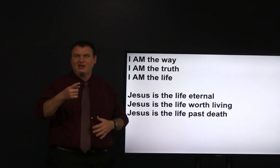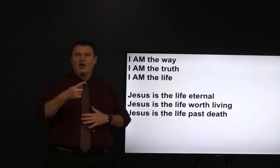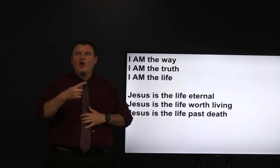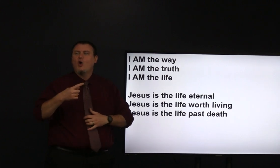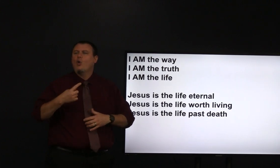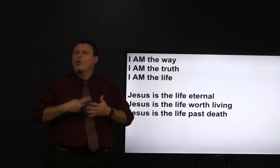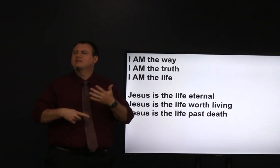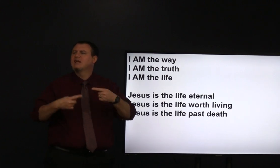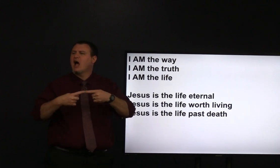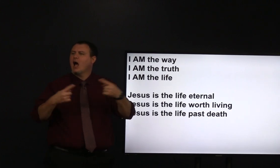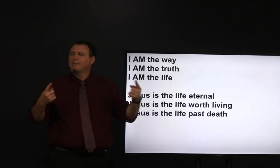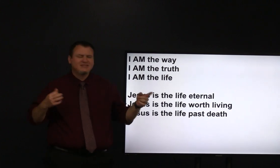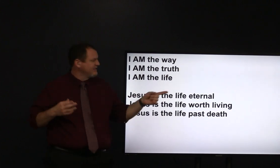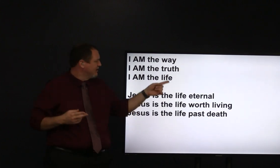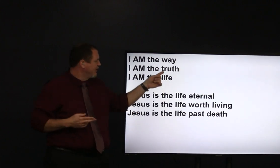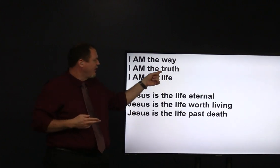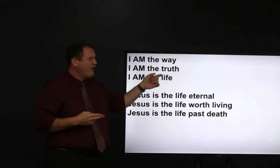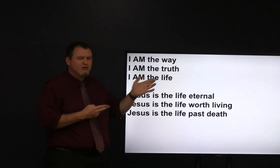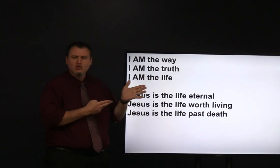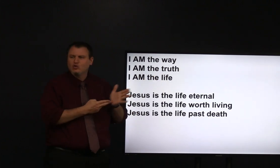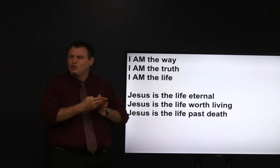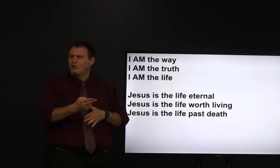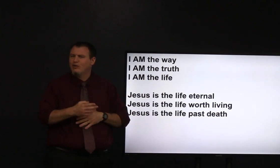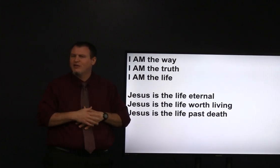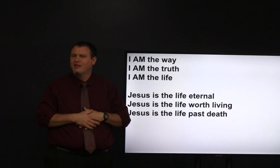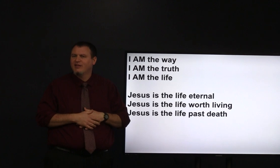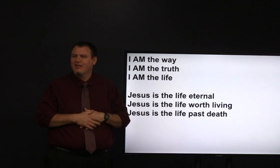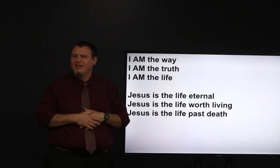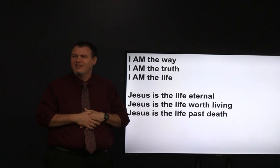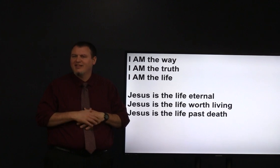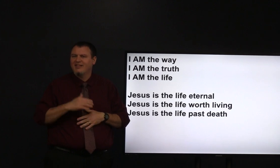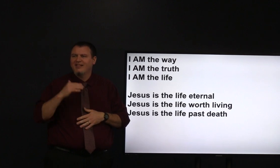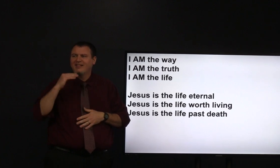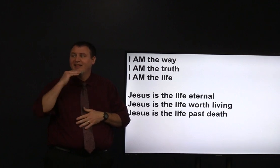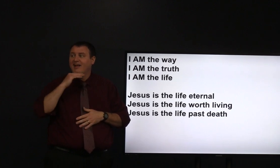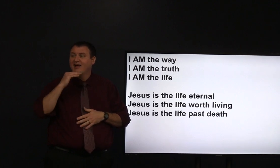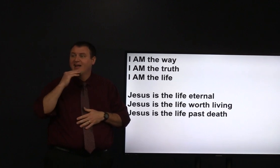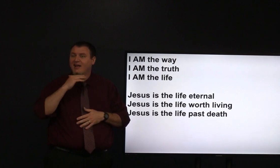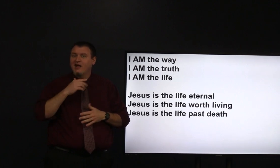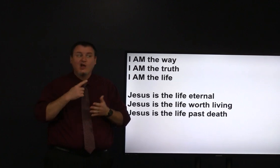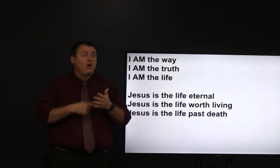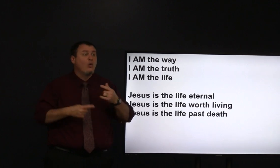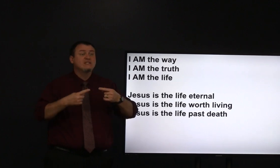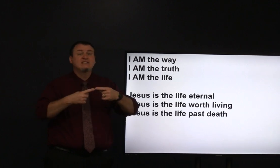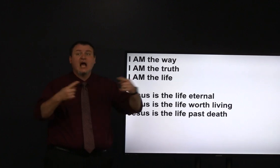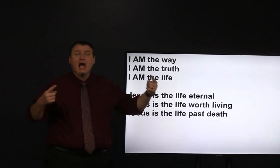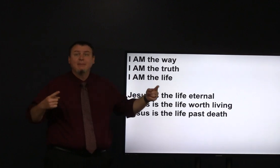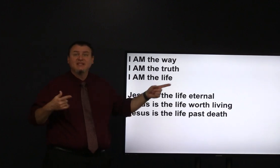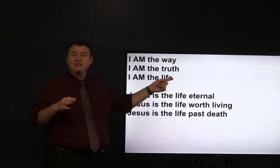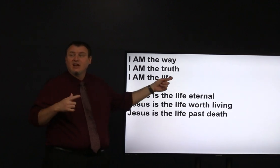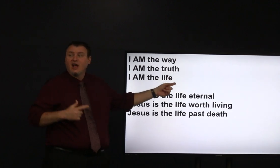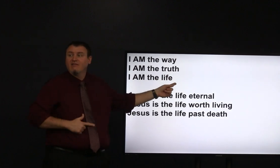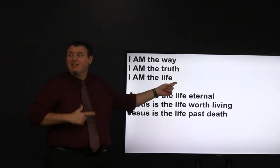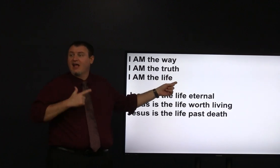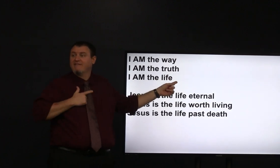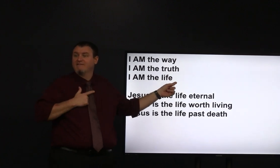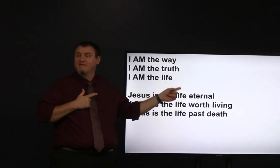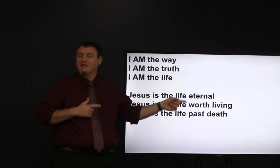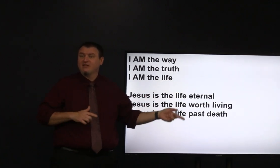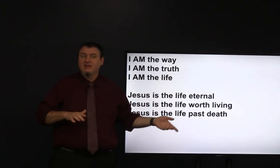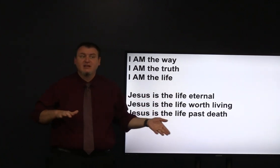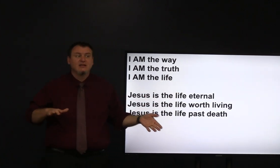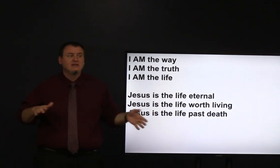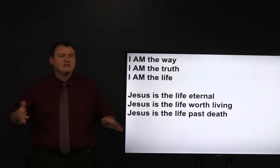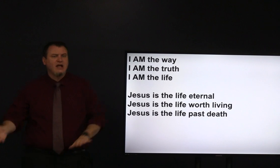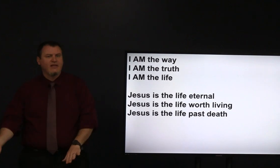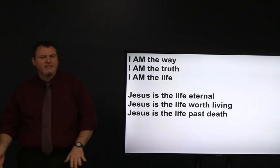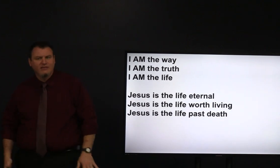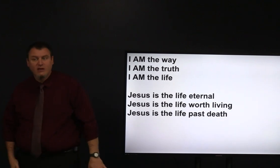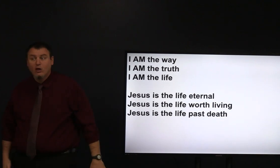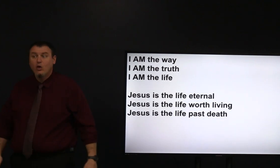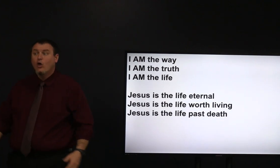being lost what's the opposite of the truth the LIE what's the opposite of life death